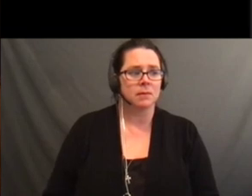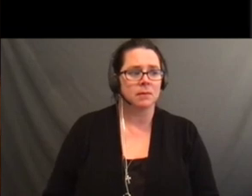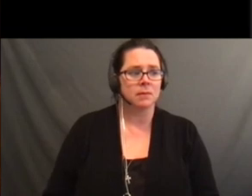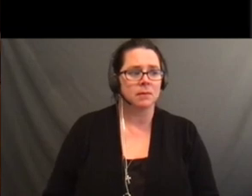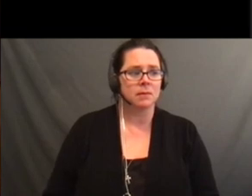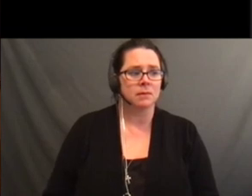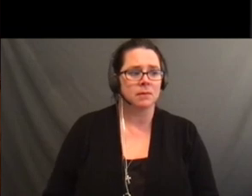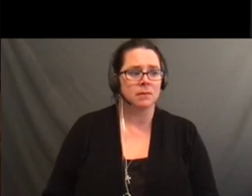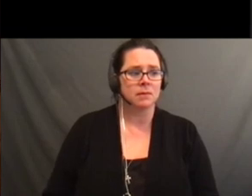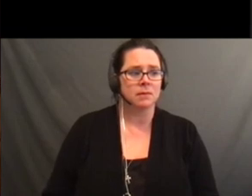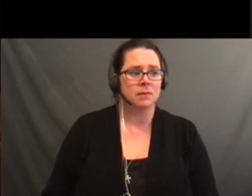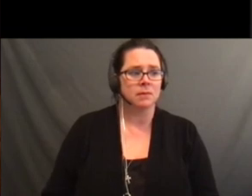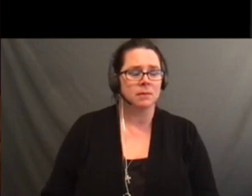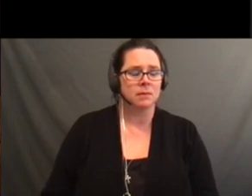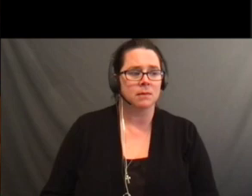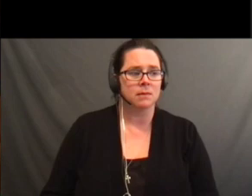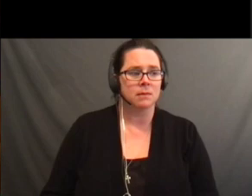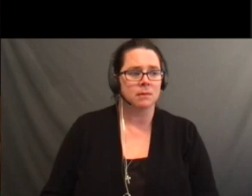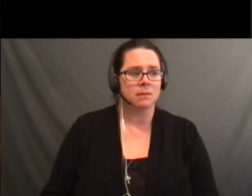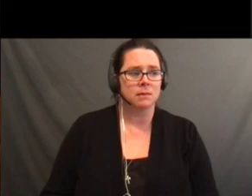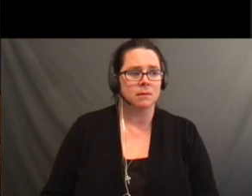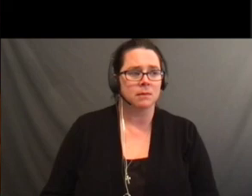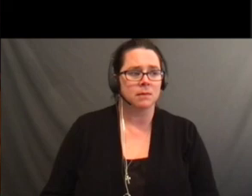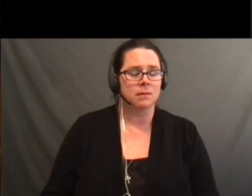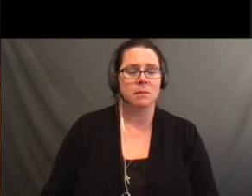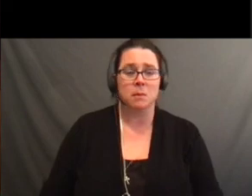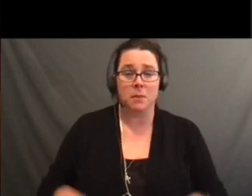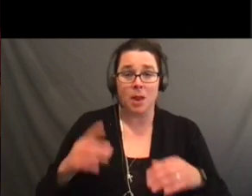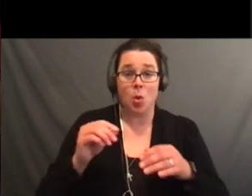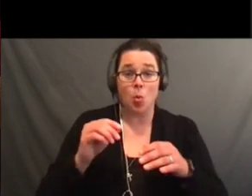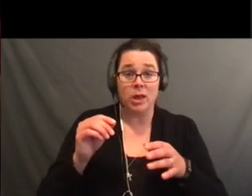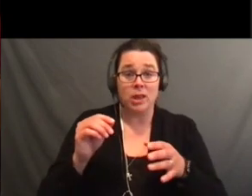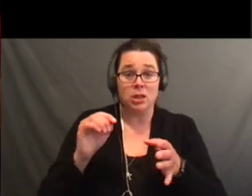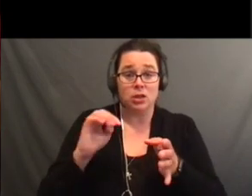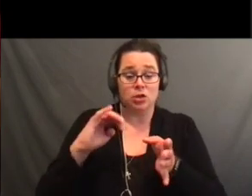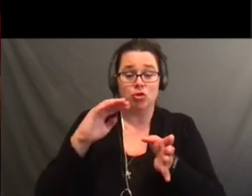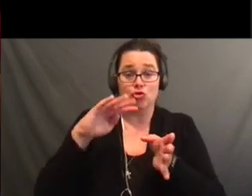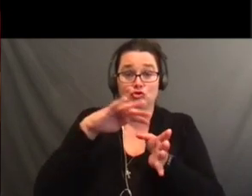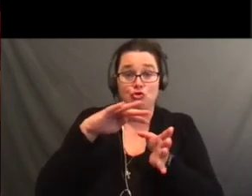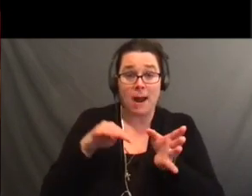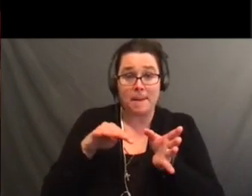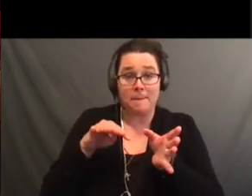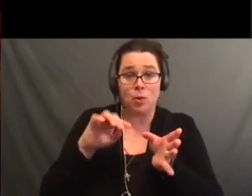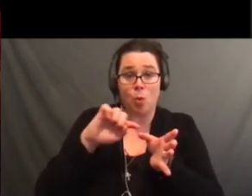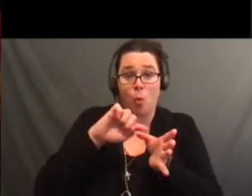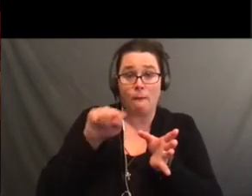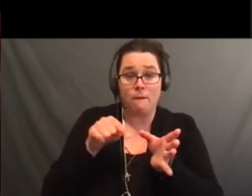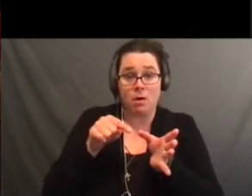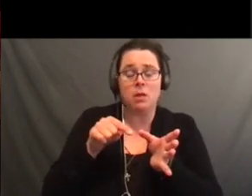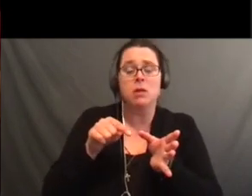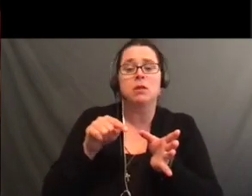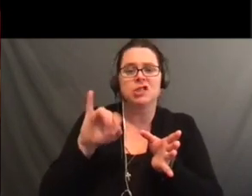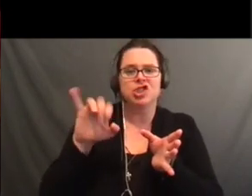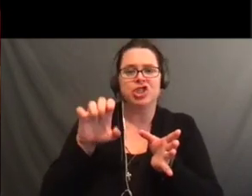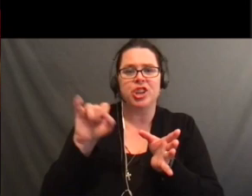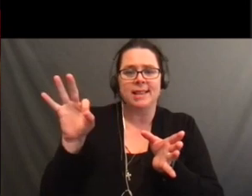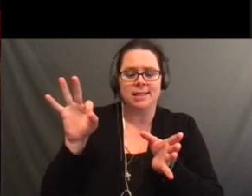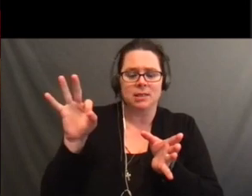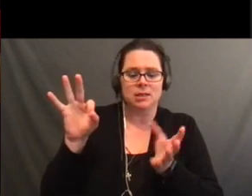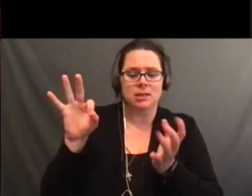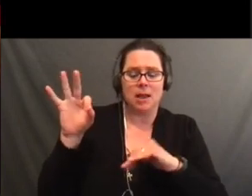I'm not sure if I spelled that right but it's for the cuticle.